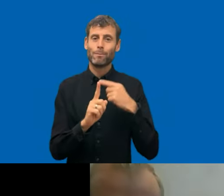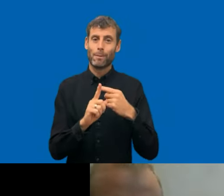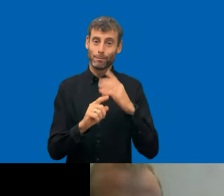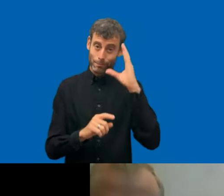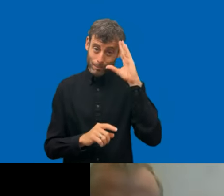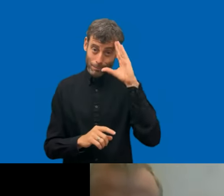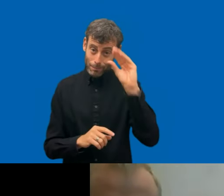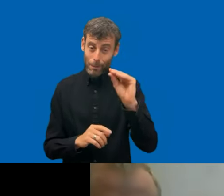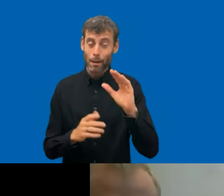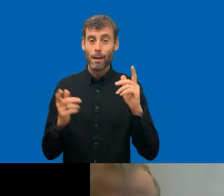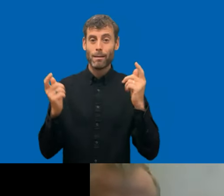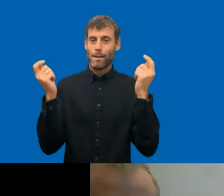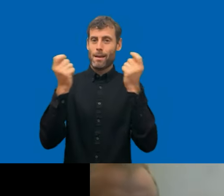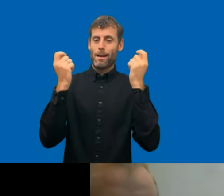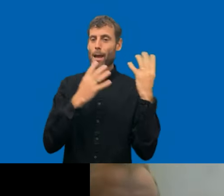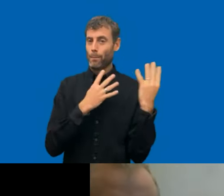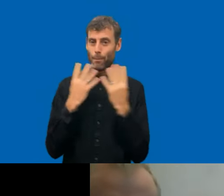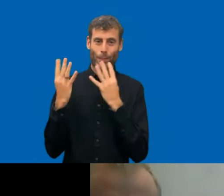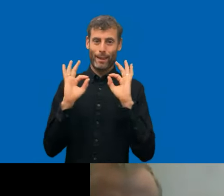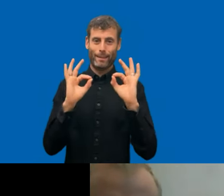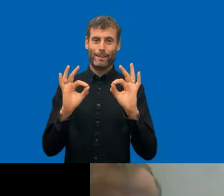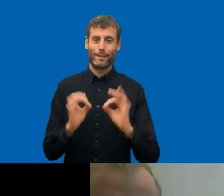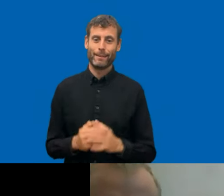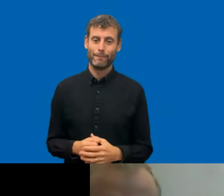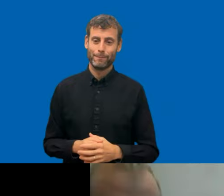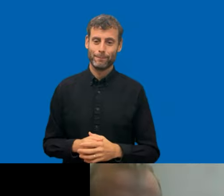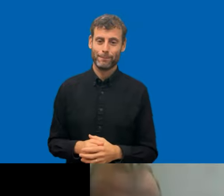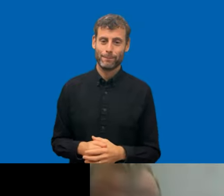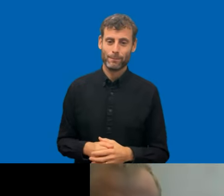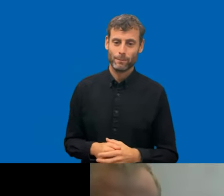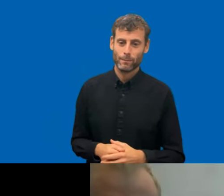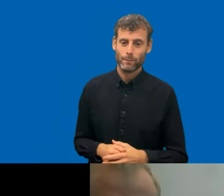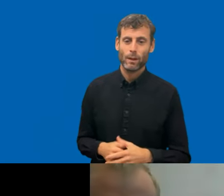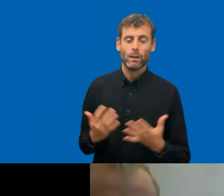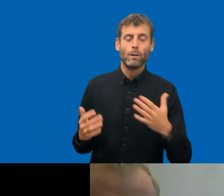Yes, overall, we send out the reports of the monitoring to the public sector